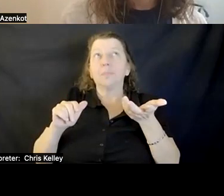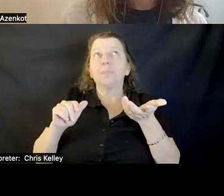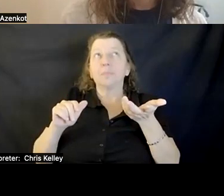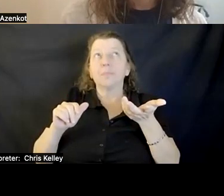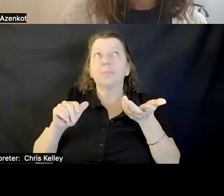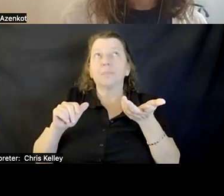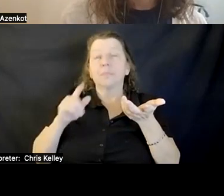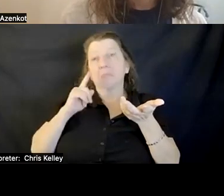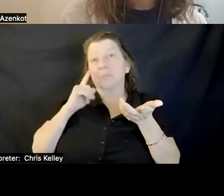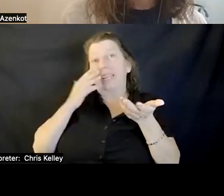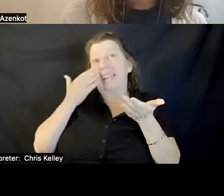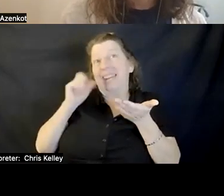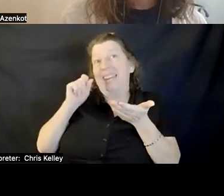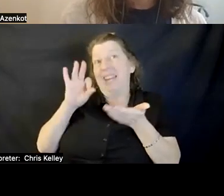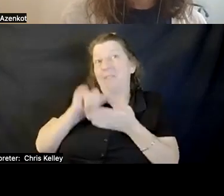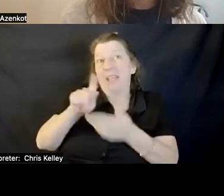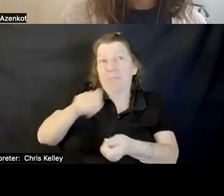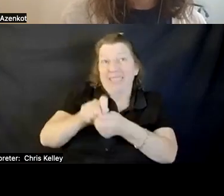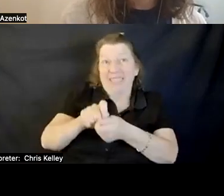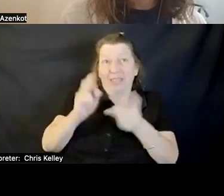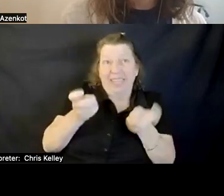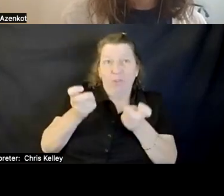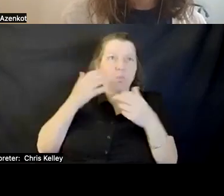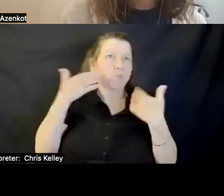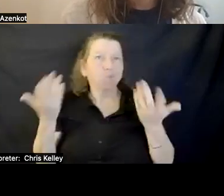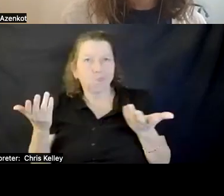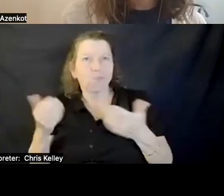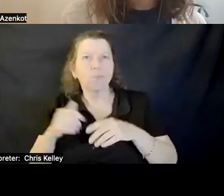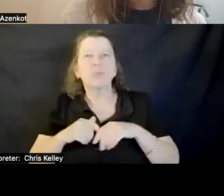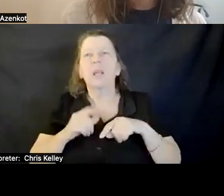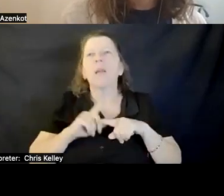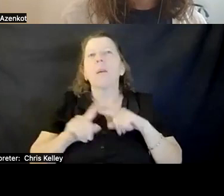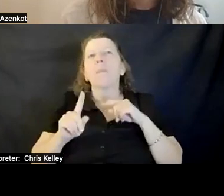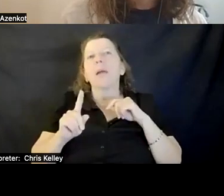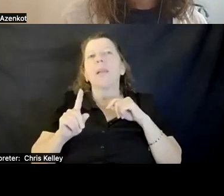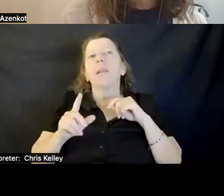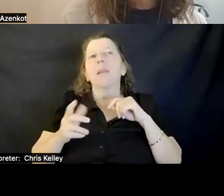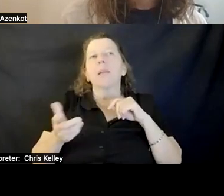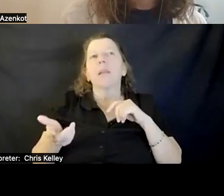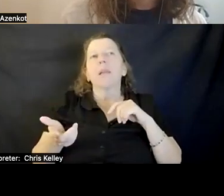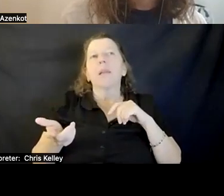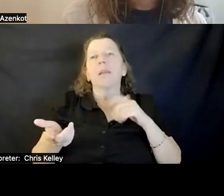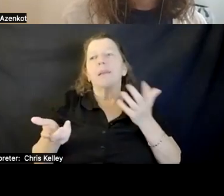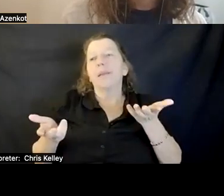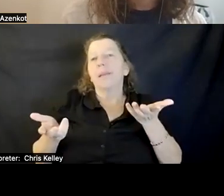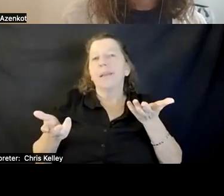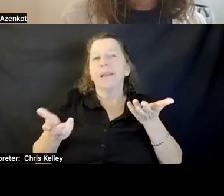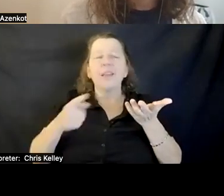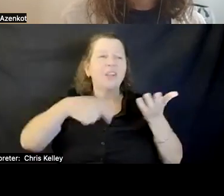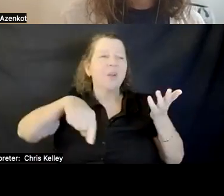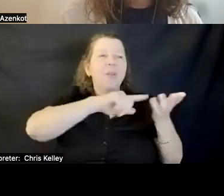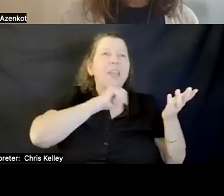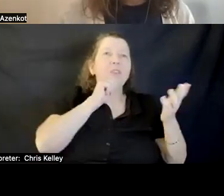ISSUE. BUT SINCE THEY DON'T HAVE TO GET TOGETHER AND SAY, OK, THIS WILL MEAN A, THIS WILL MEAN B.